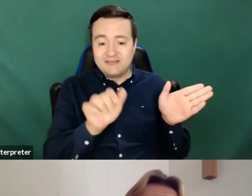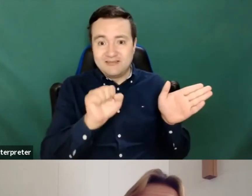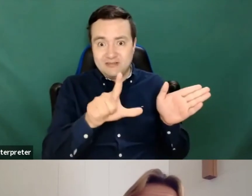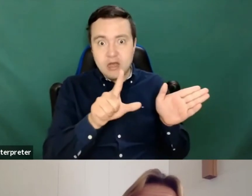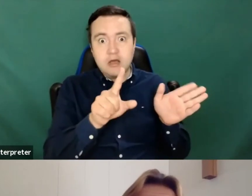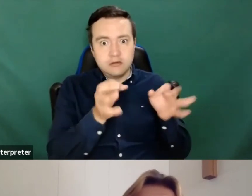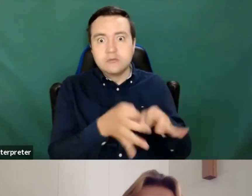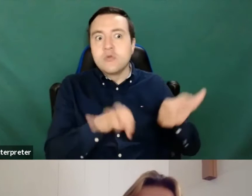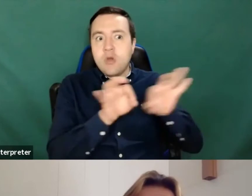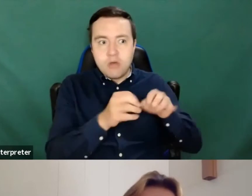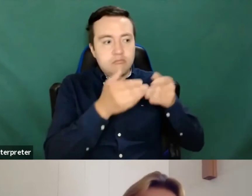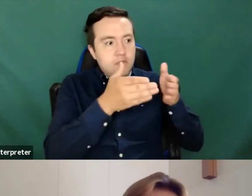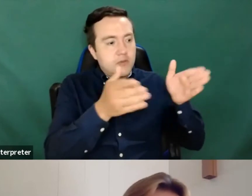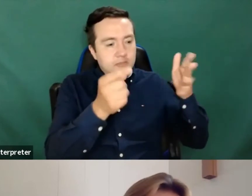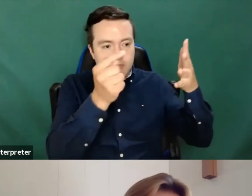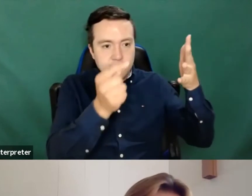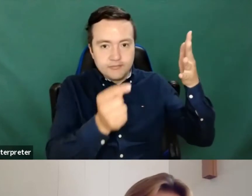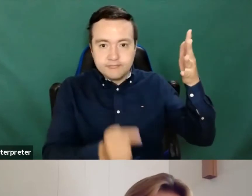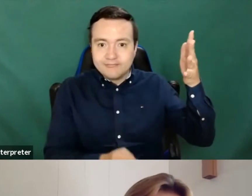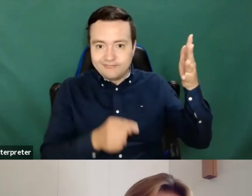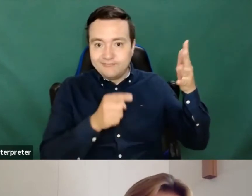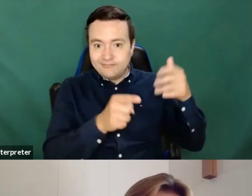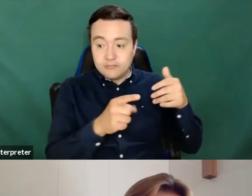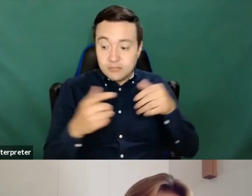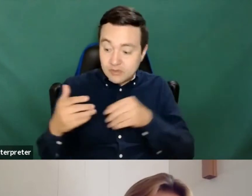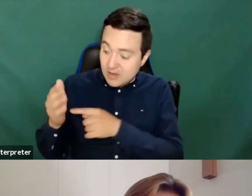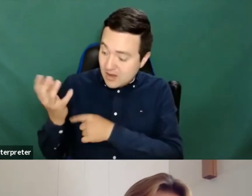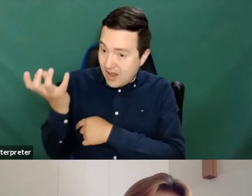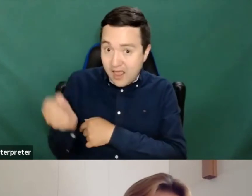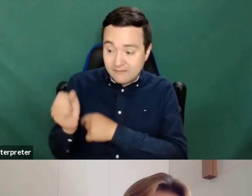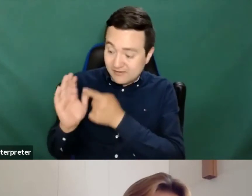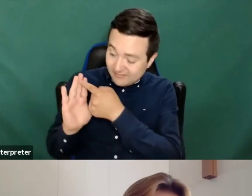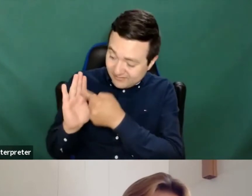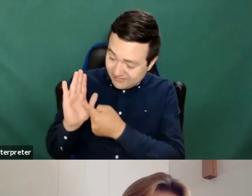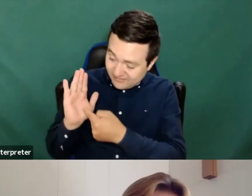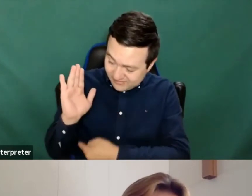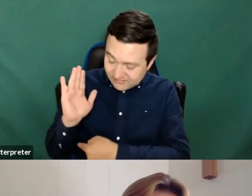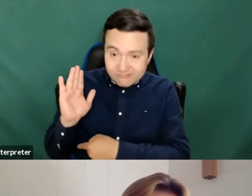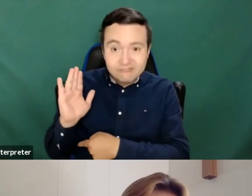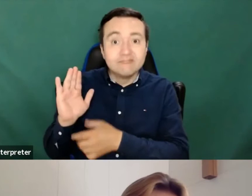So having those basic guidelines that help us move towards making a truly accessible,